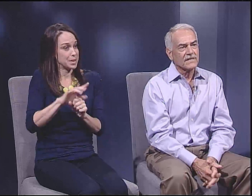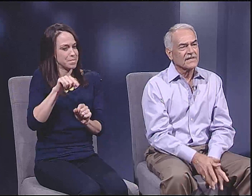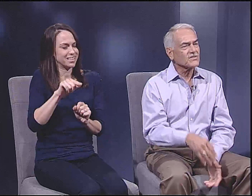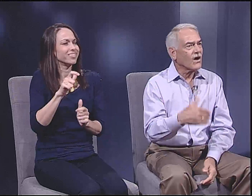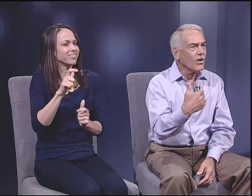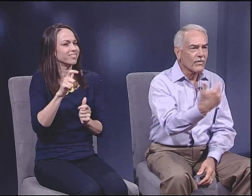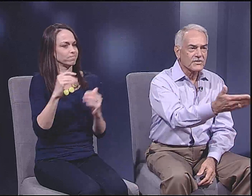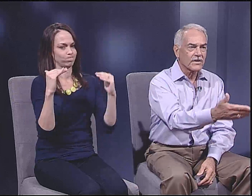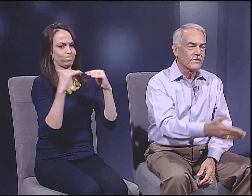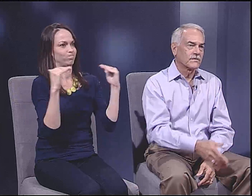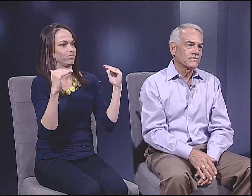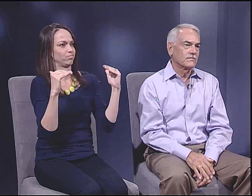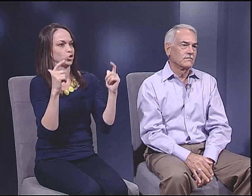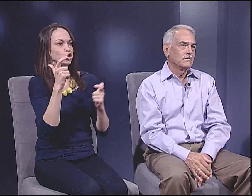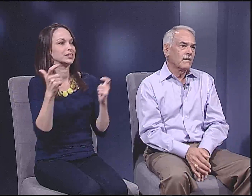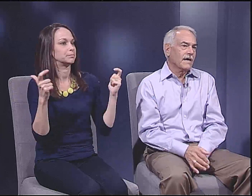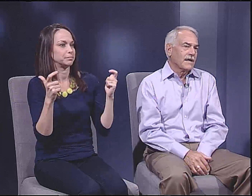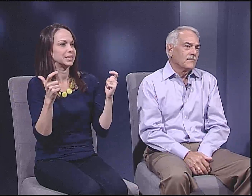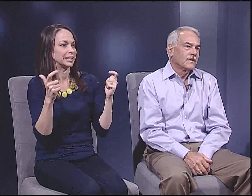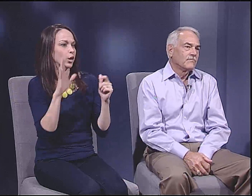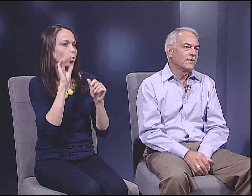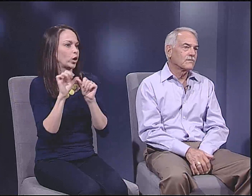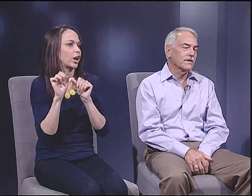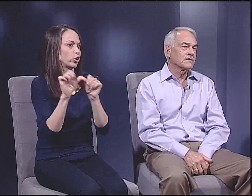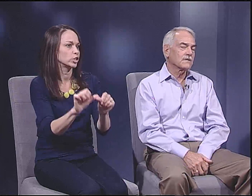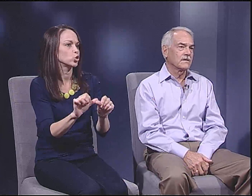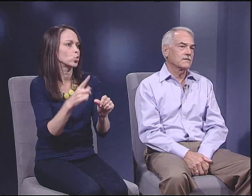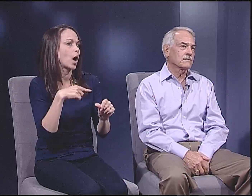and it's always carried us through. I believe we can reconcile these things.